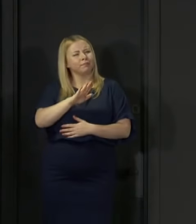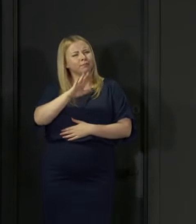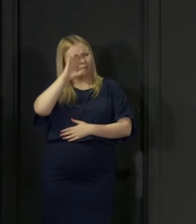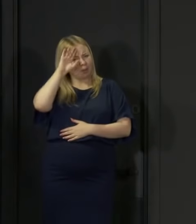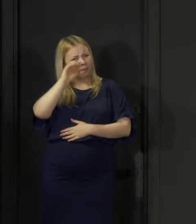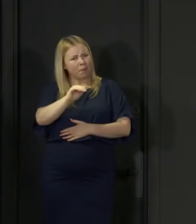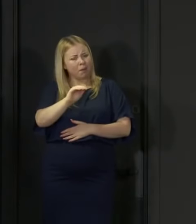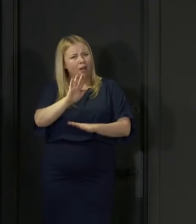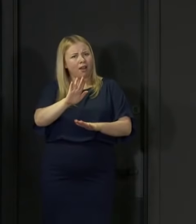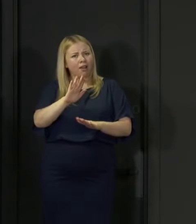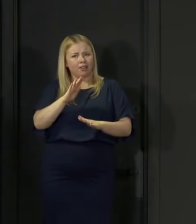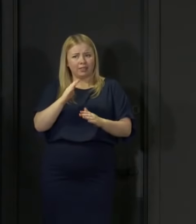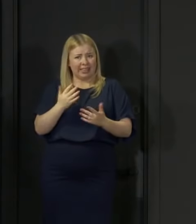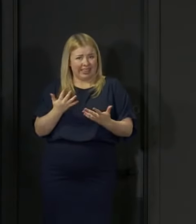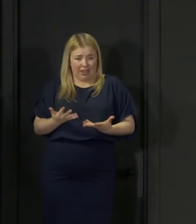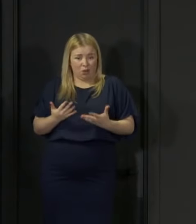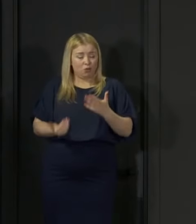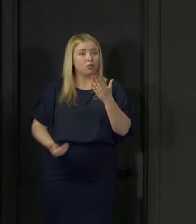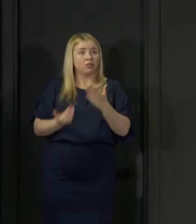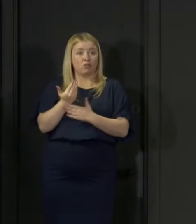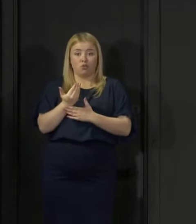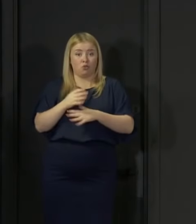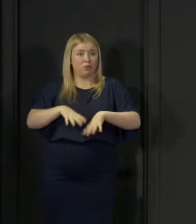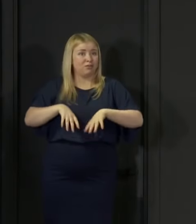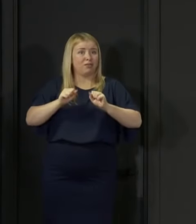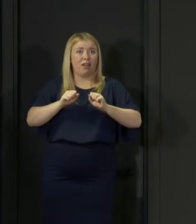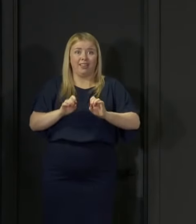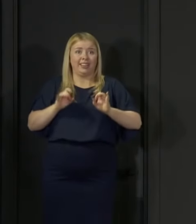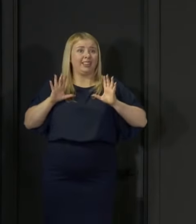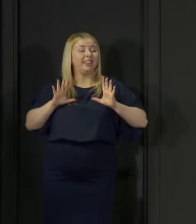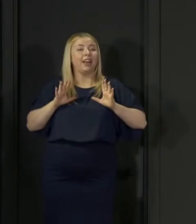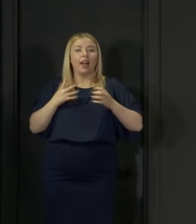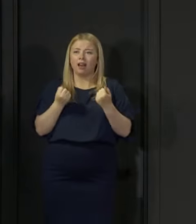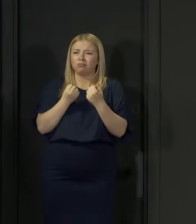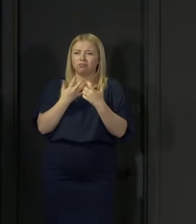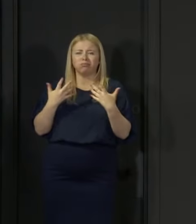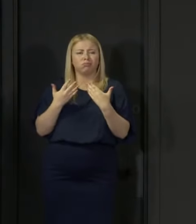There will be many more opportunities ahead and you do have plenty of options.